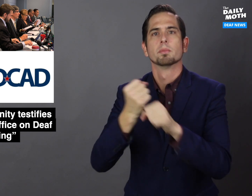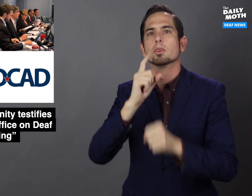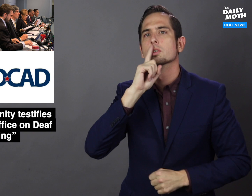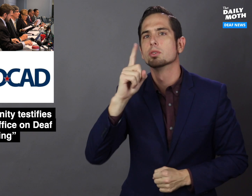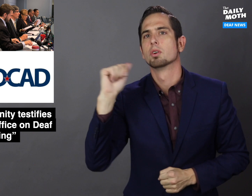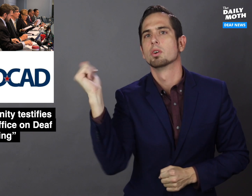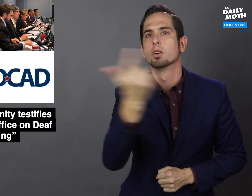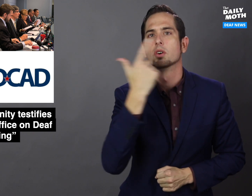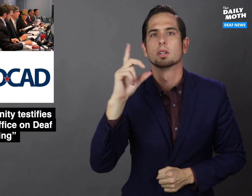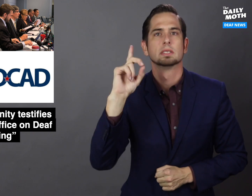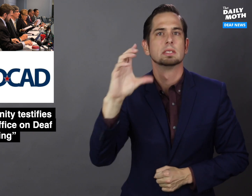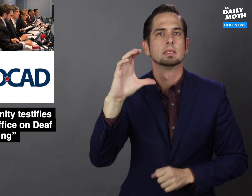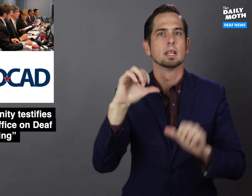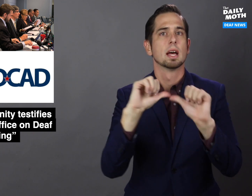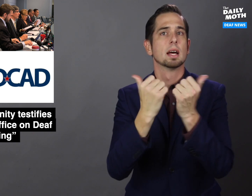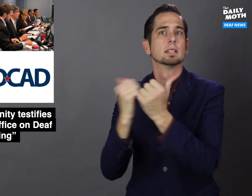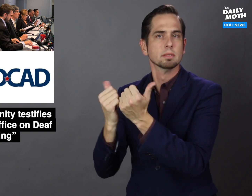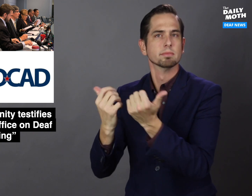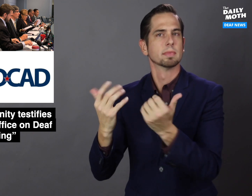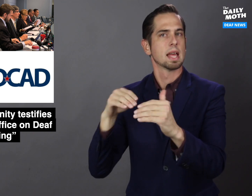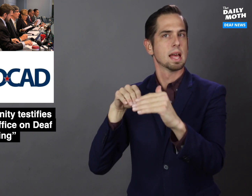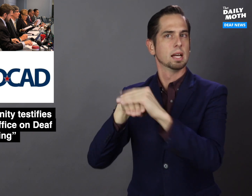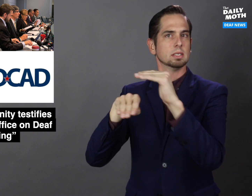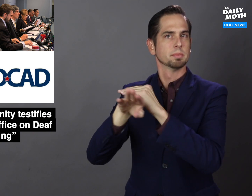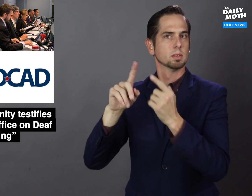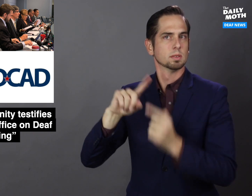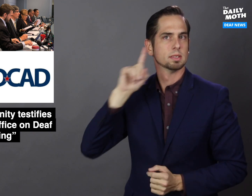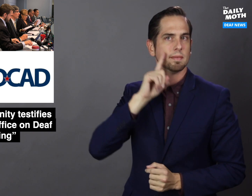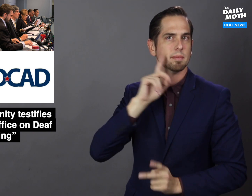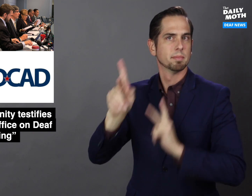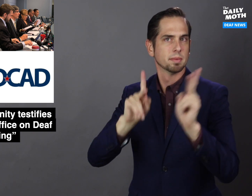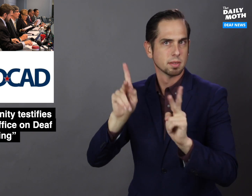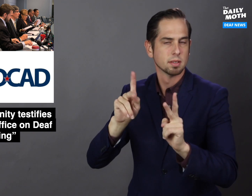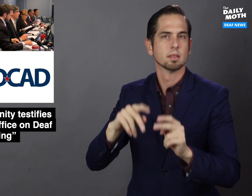ensuring all DC agencies are accessible to deaf people,